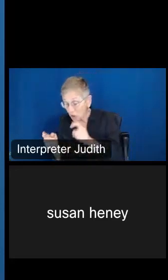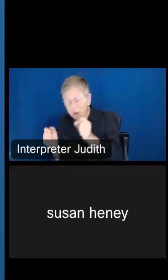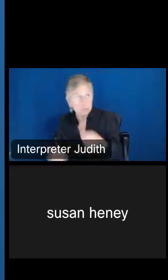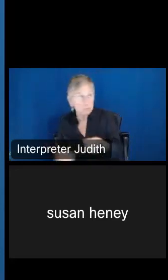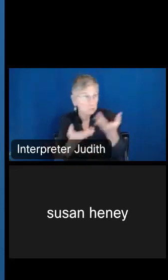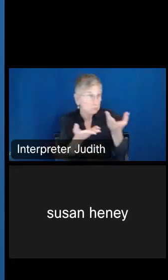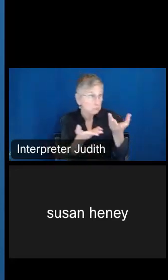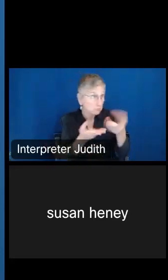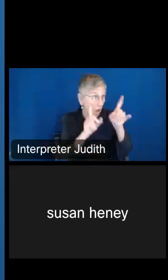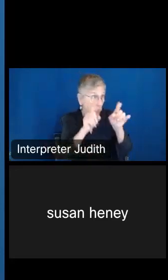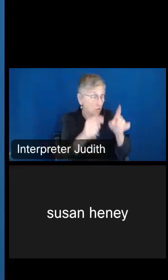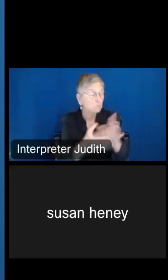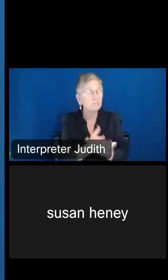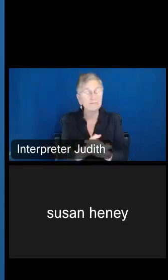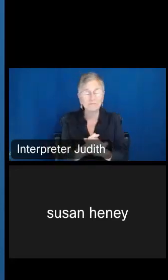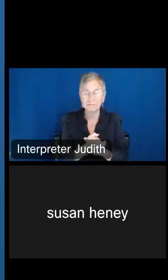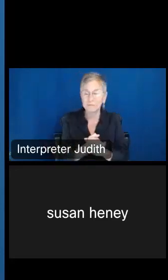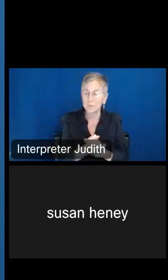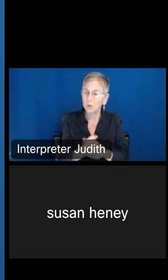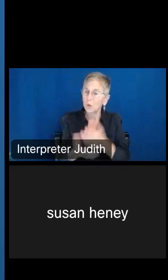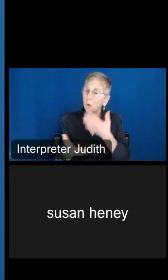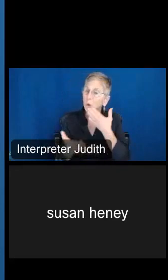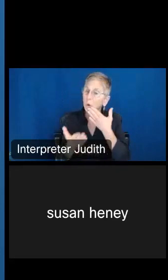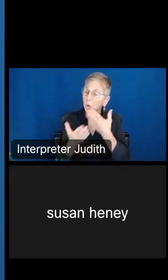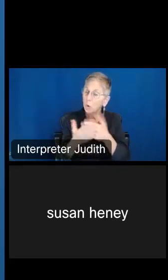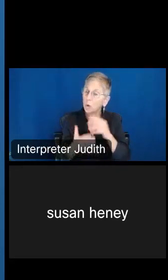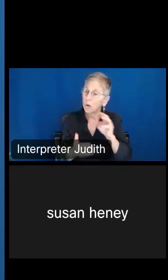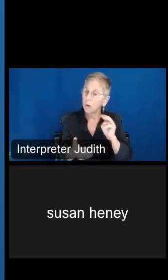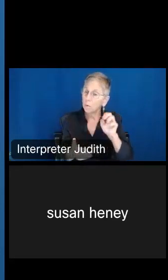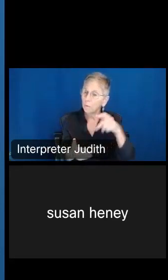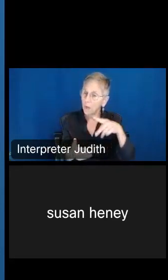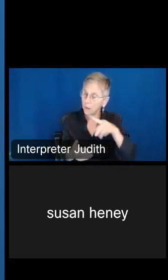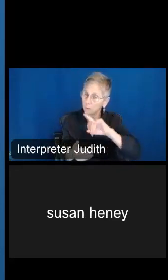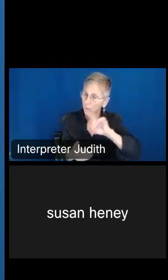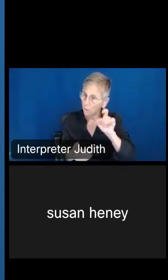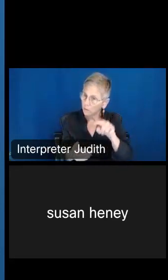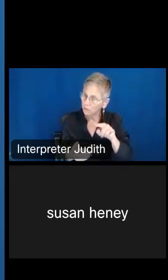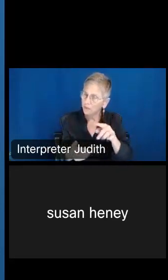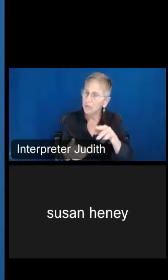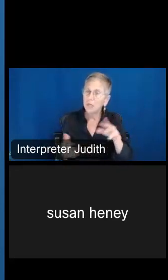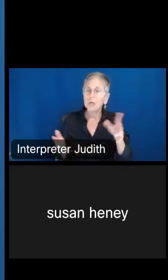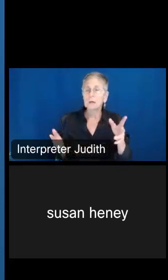Kira O'Bradovich: For the map question -- yeah, so for the map question, Stacie, we currently